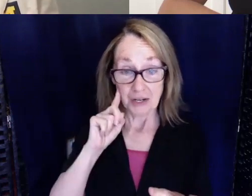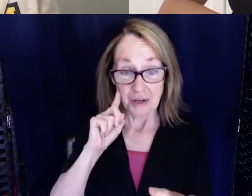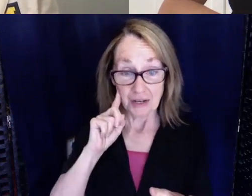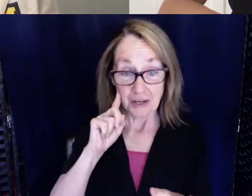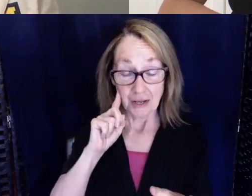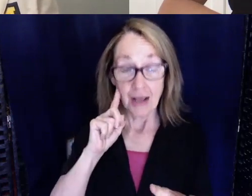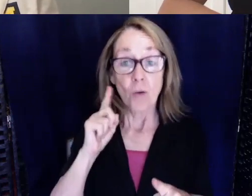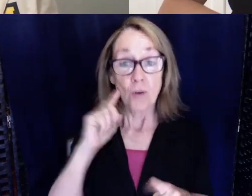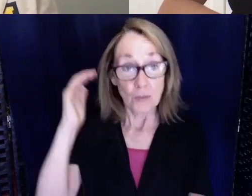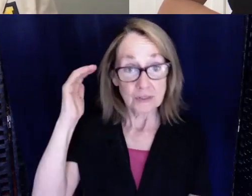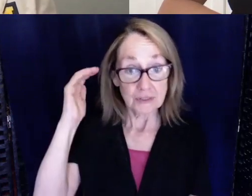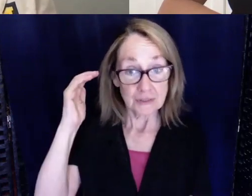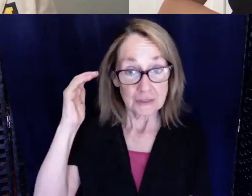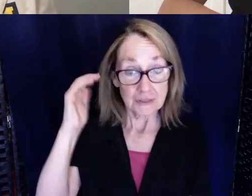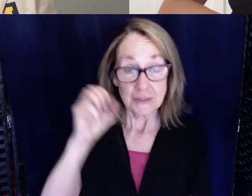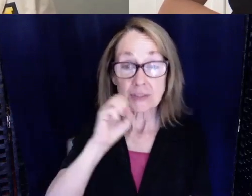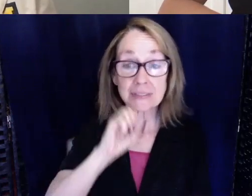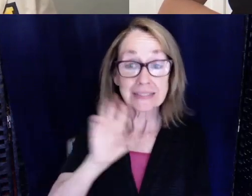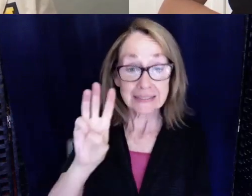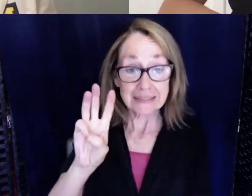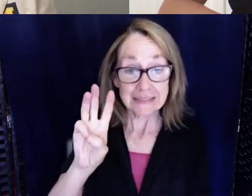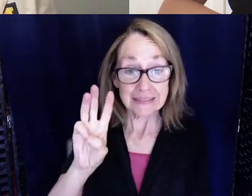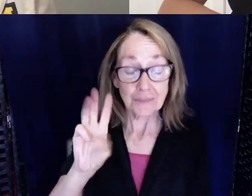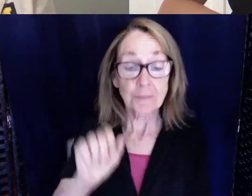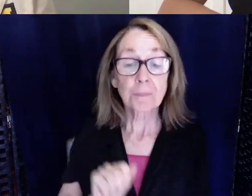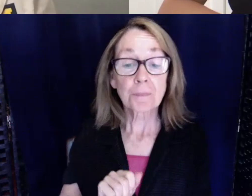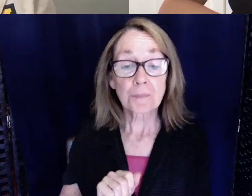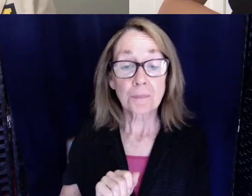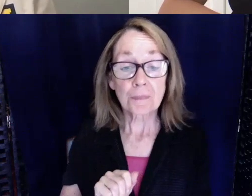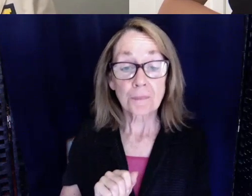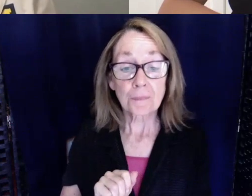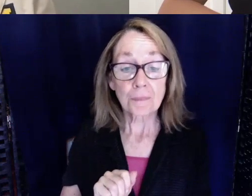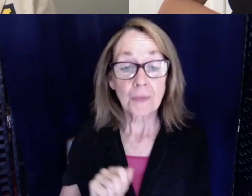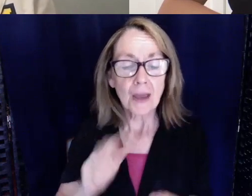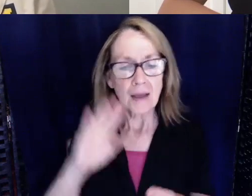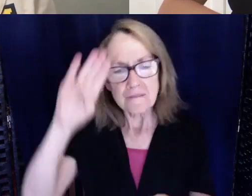I was sick. I think it was scarlet fever or german measles. They're